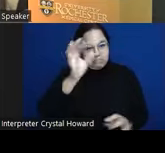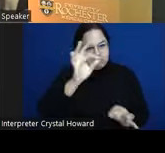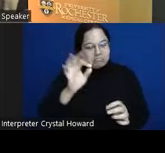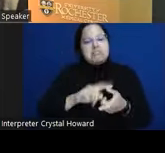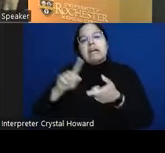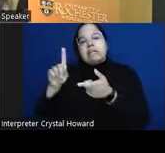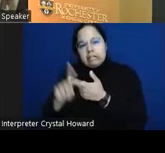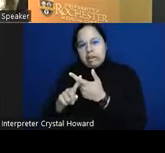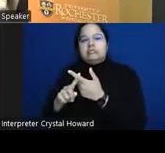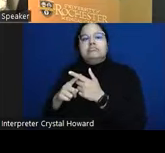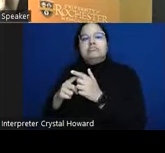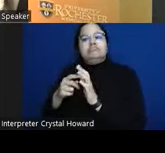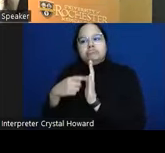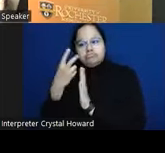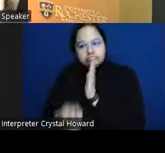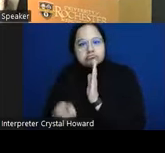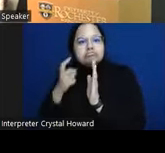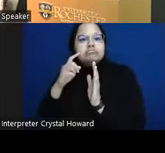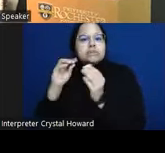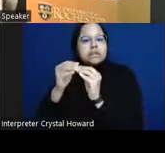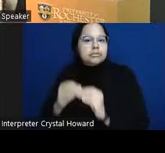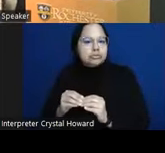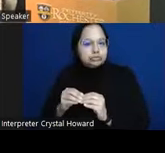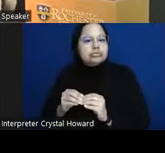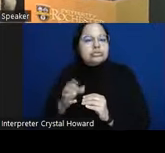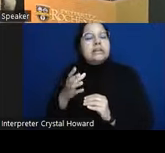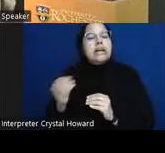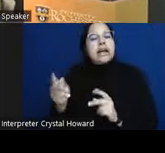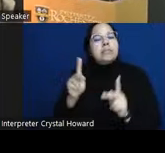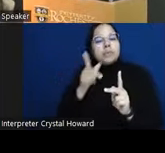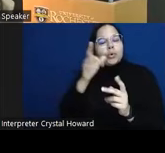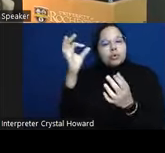clarify that it wasn't for them it was for all of their friends that the review helped so you